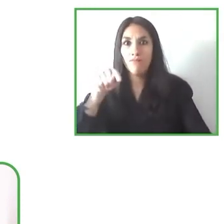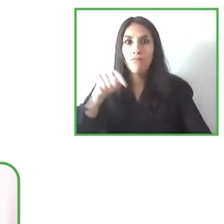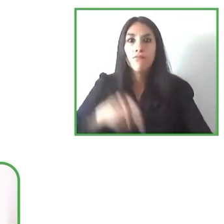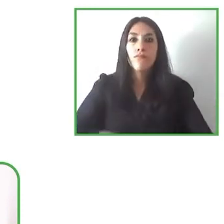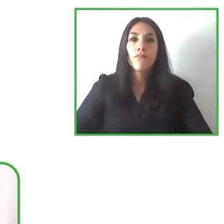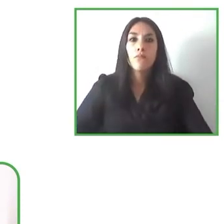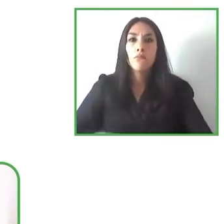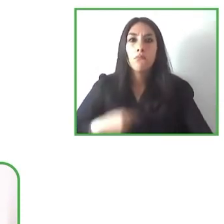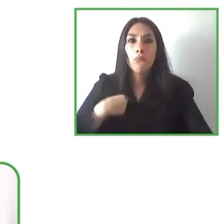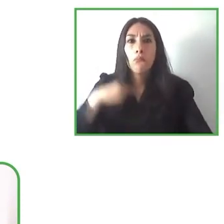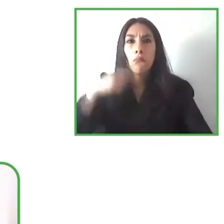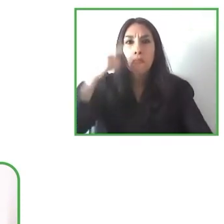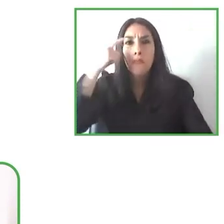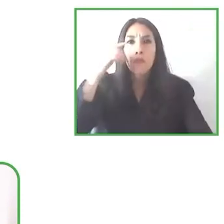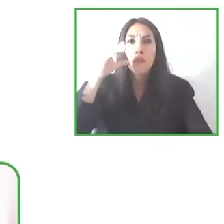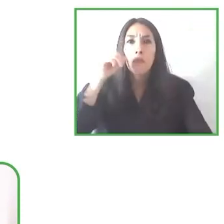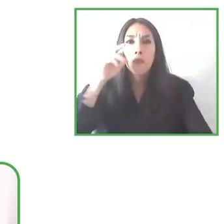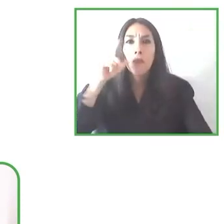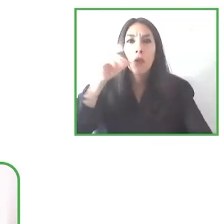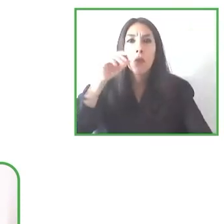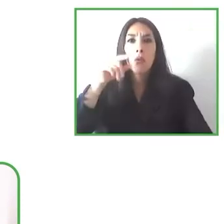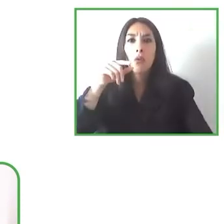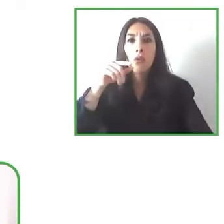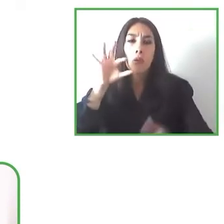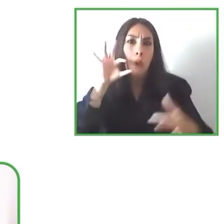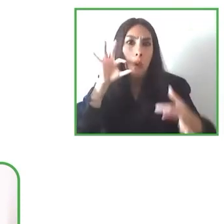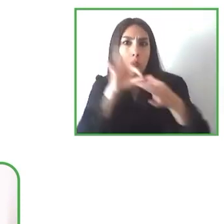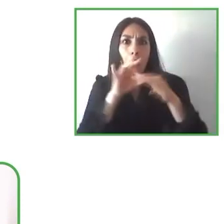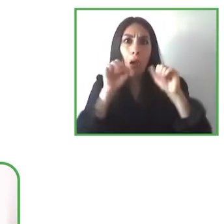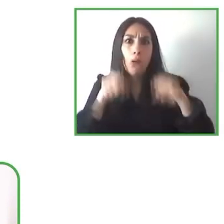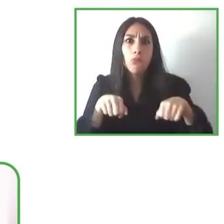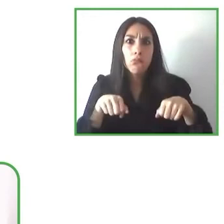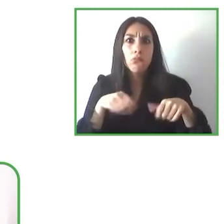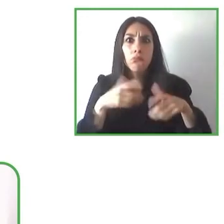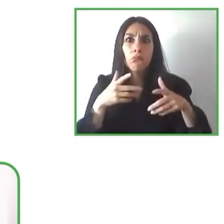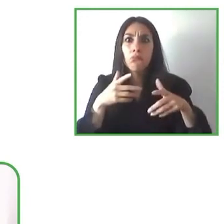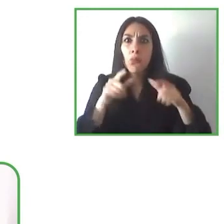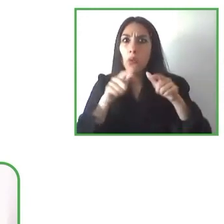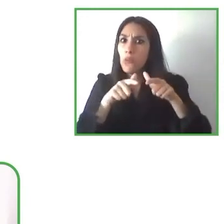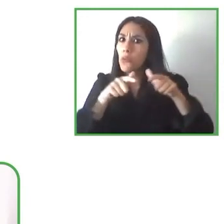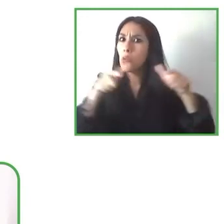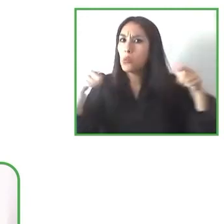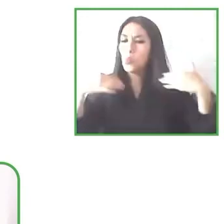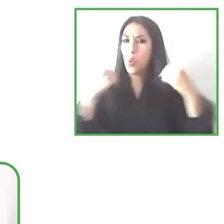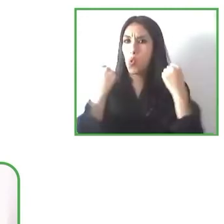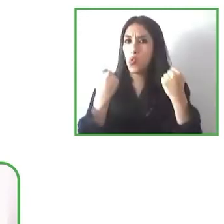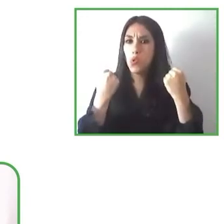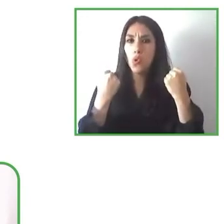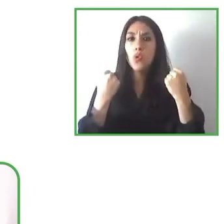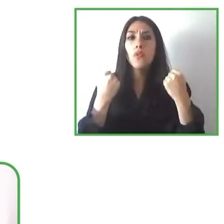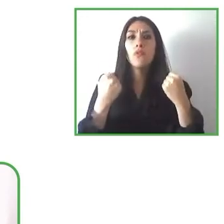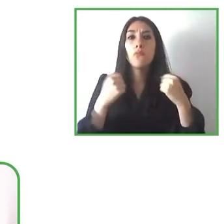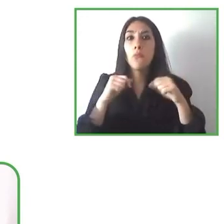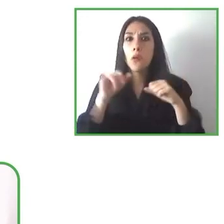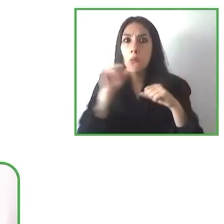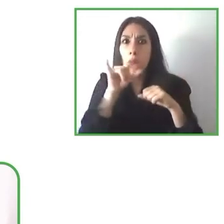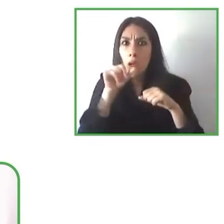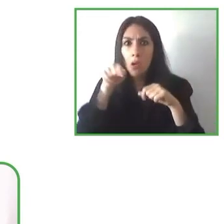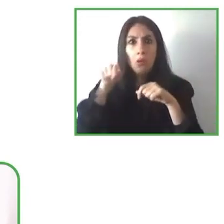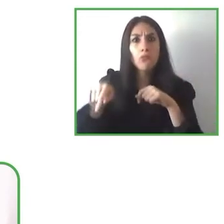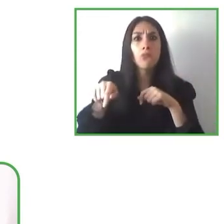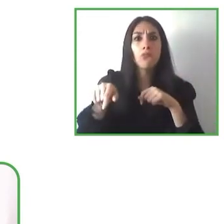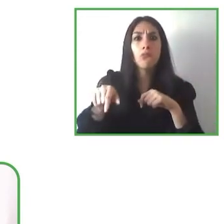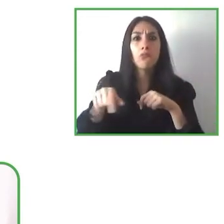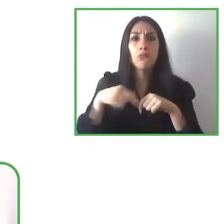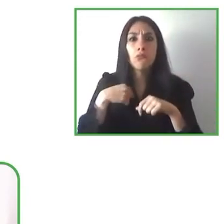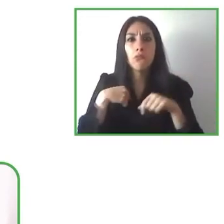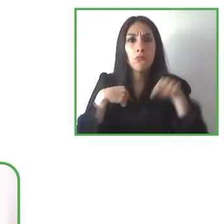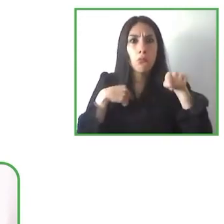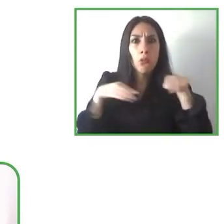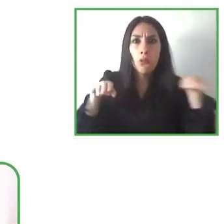target is quite similar it can be the same in many cases when identifying where the places or